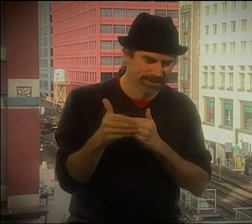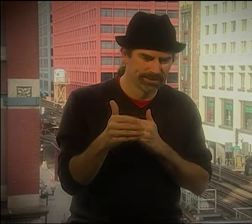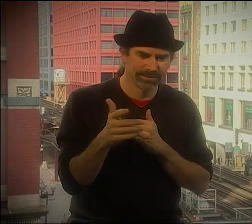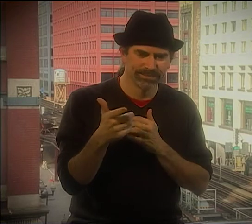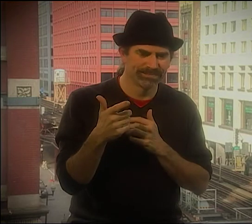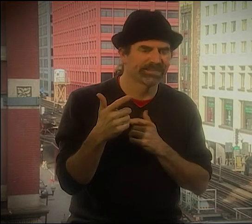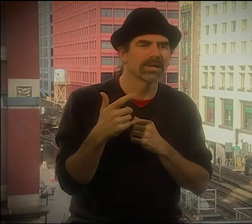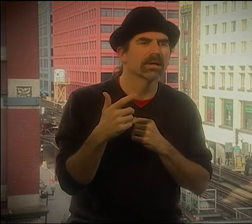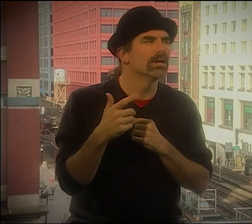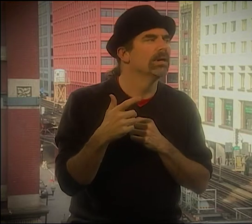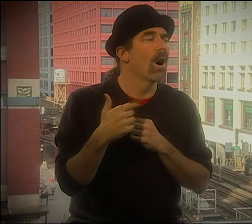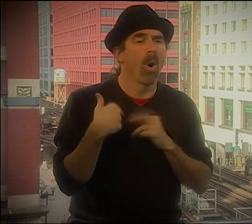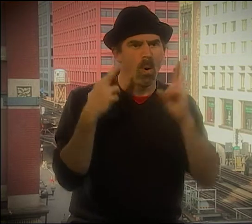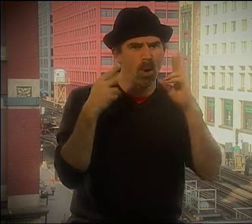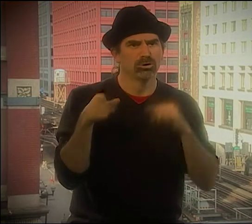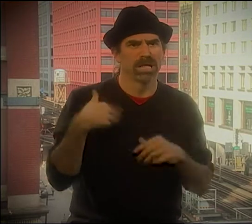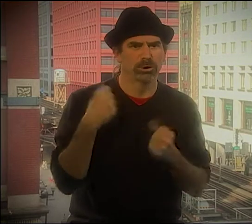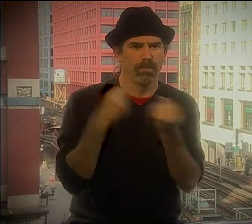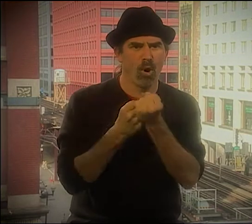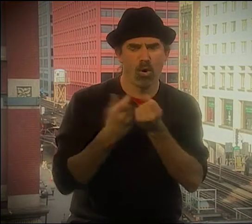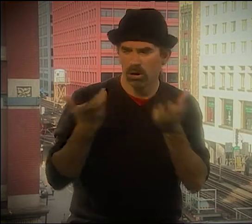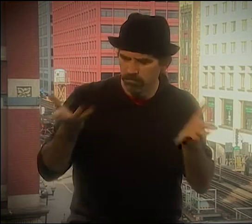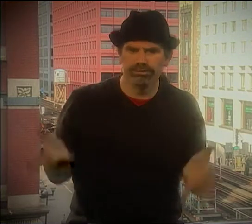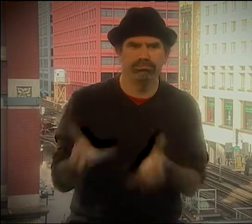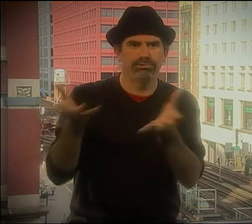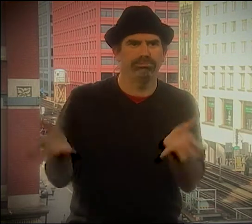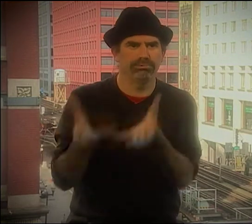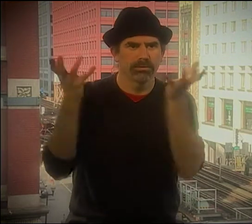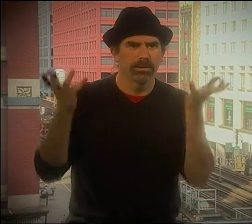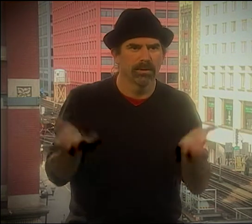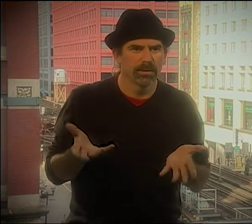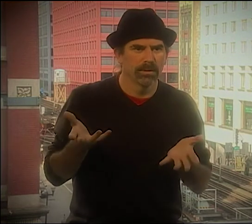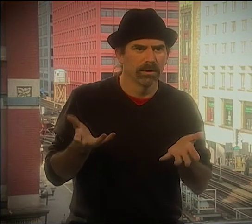ROSALIE, RIGHT, YES. SHE DOES THAT.